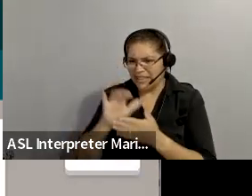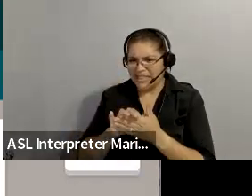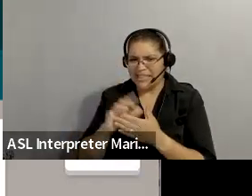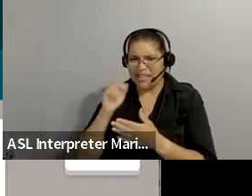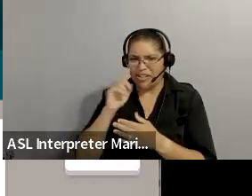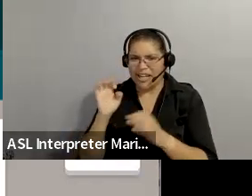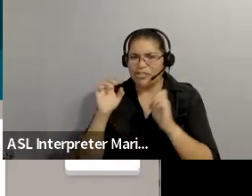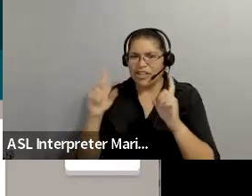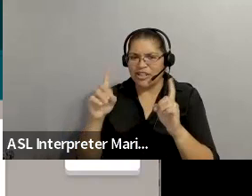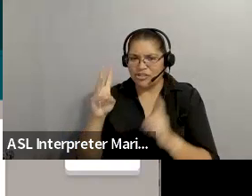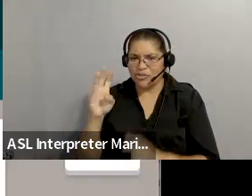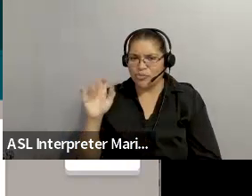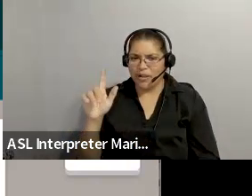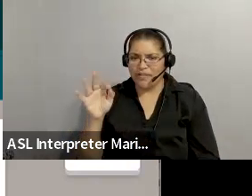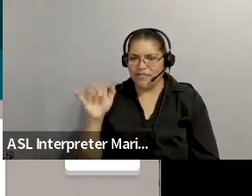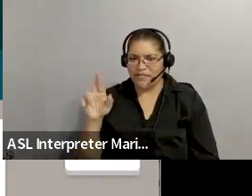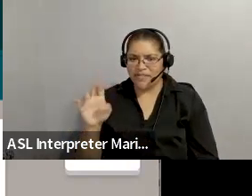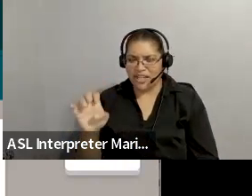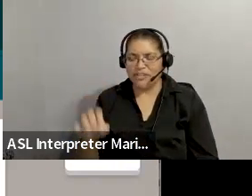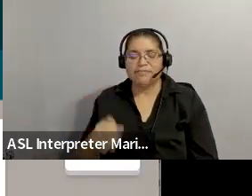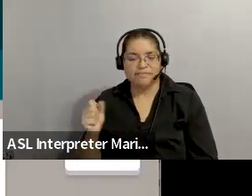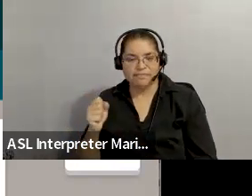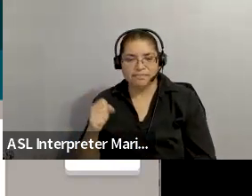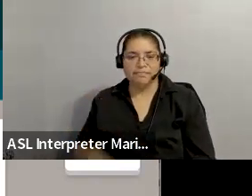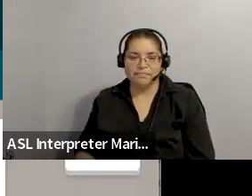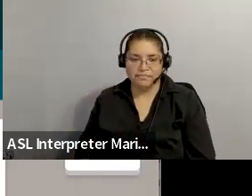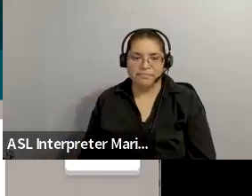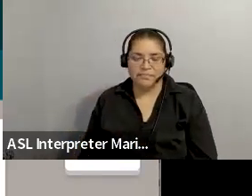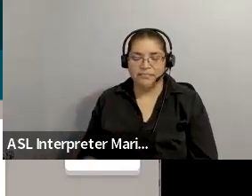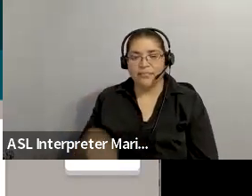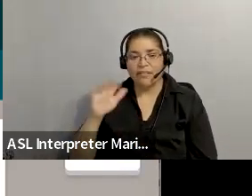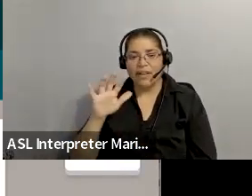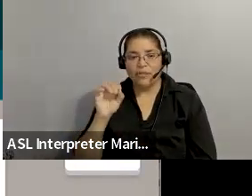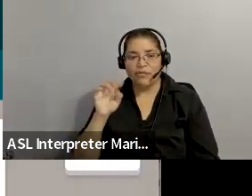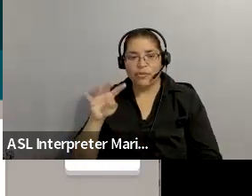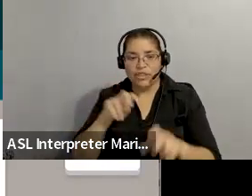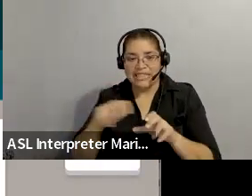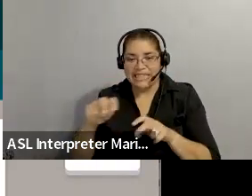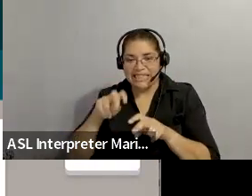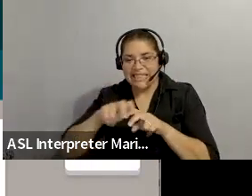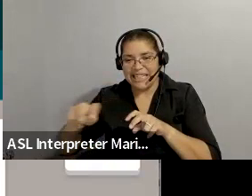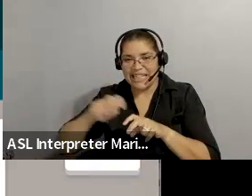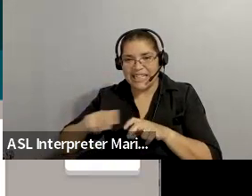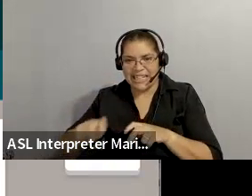: Is health education and welfare --